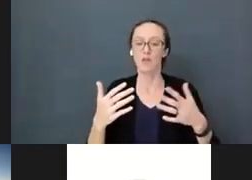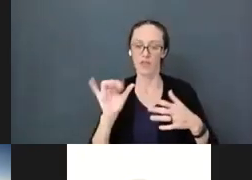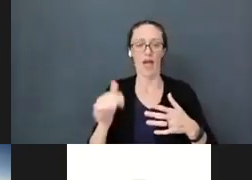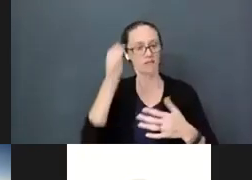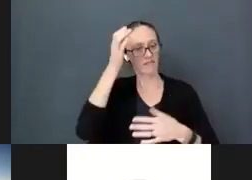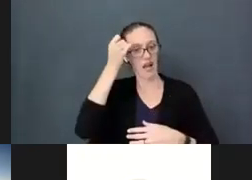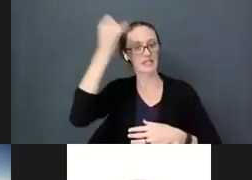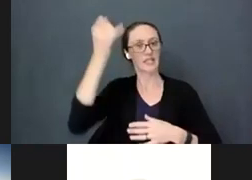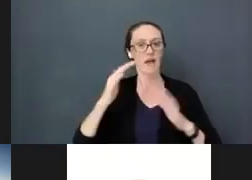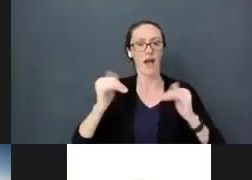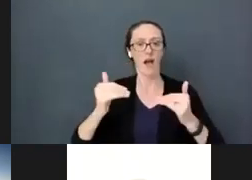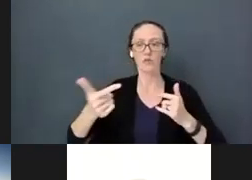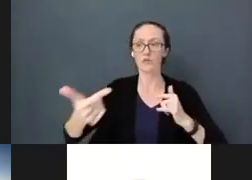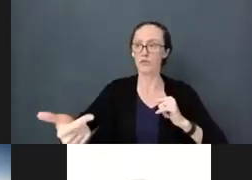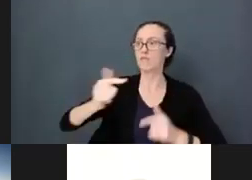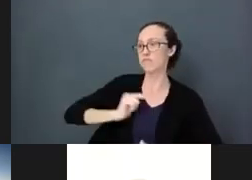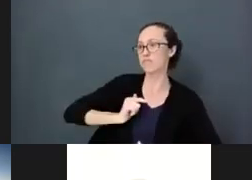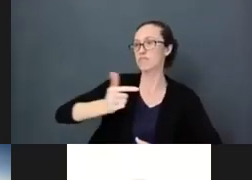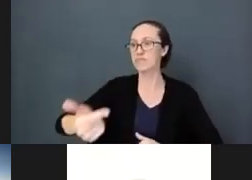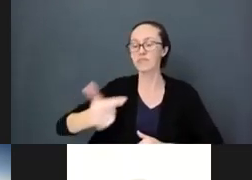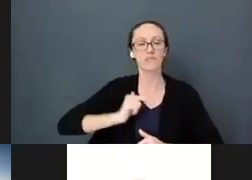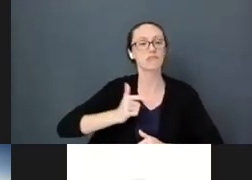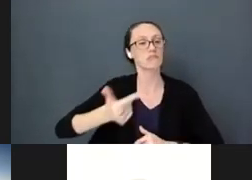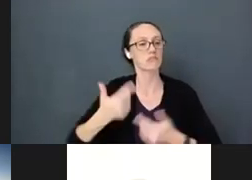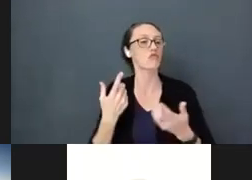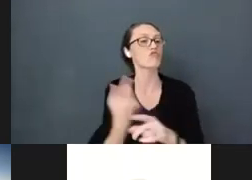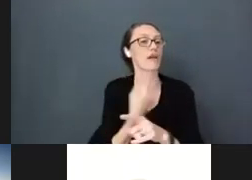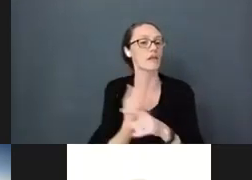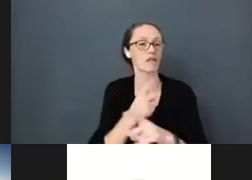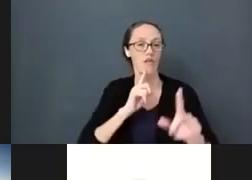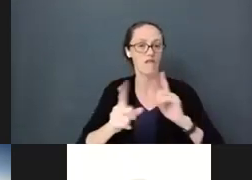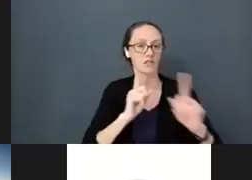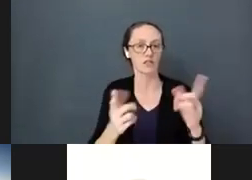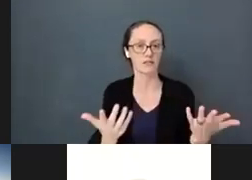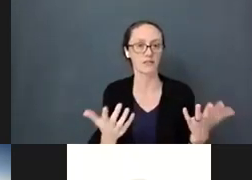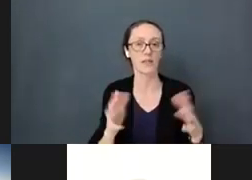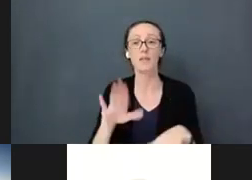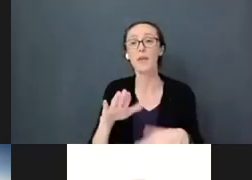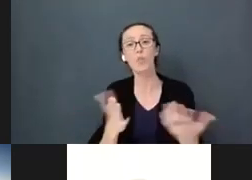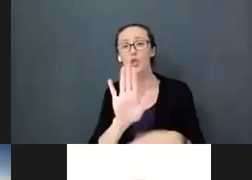and return with a regular conversation. Say, ‘Ok, tell me about your day. What did you do today?”